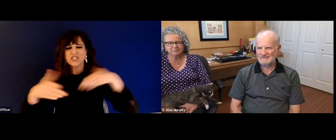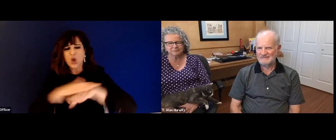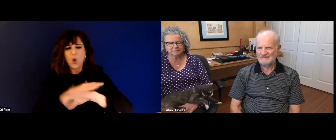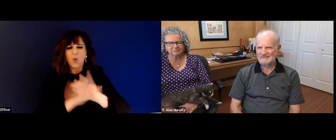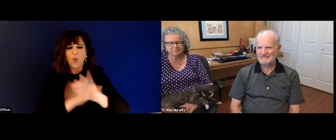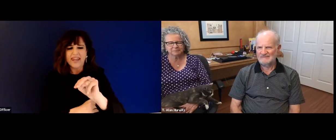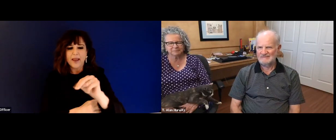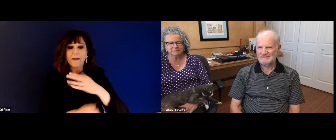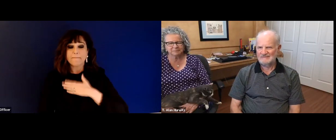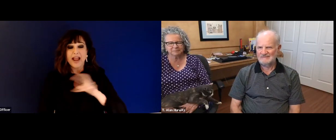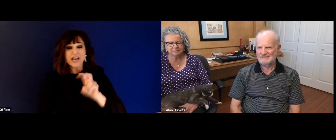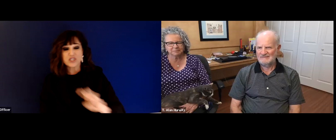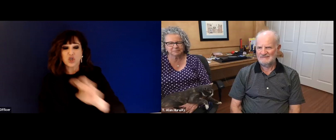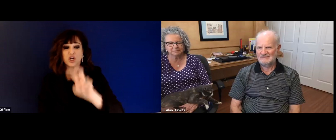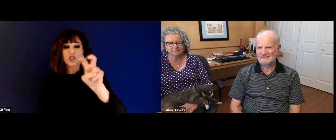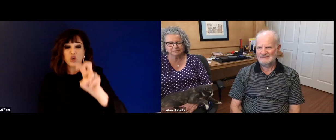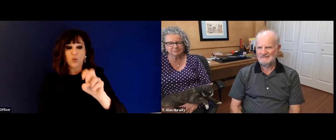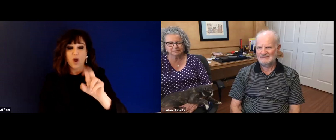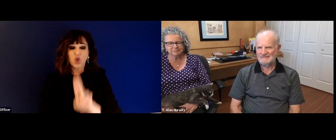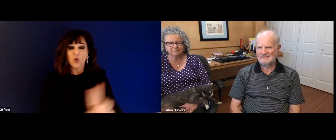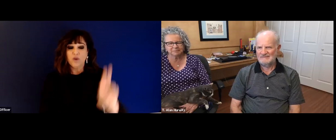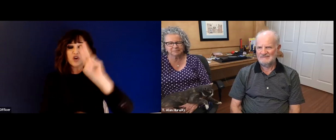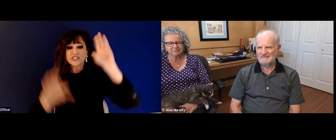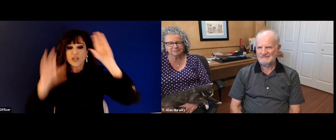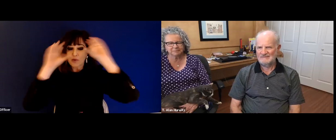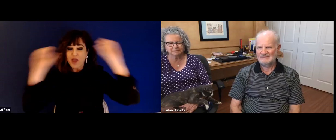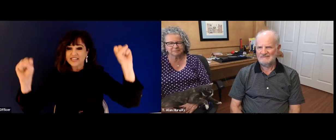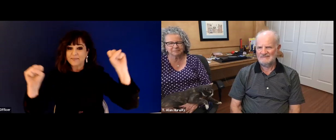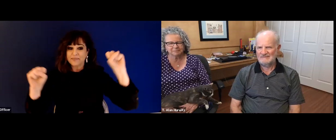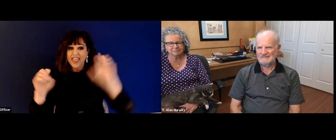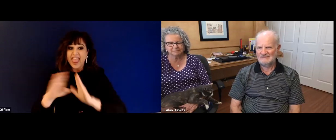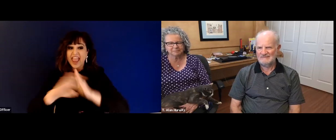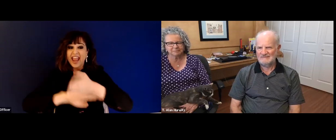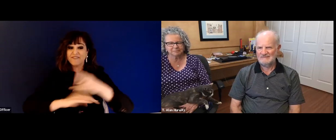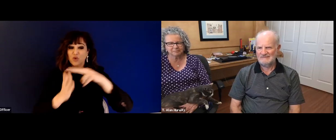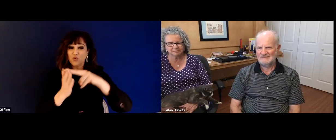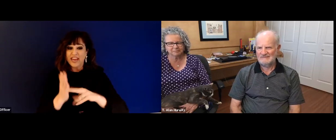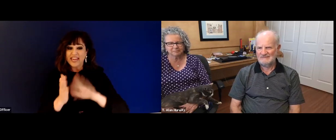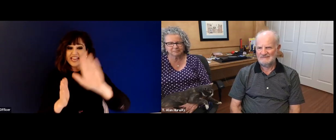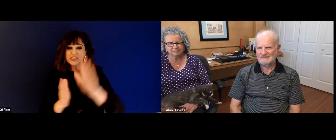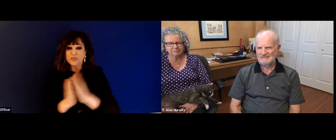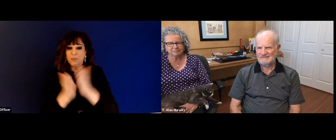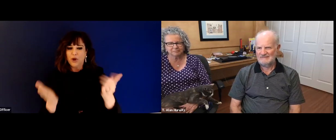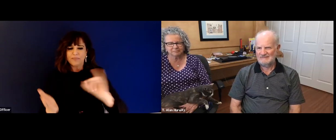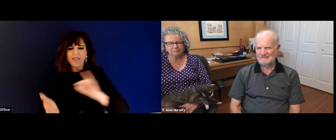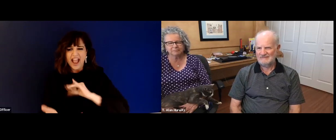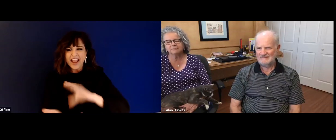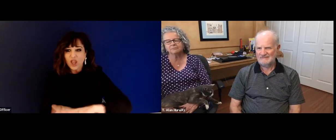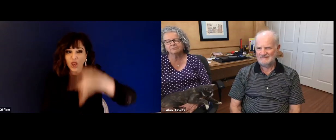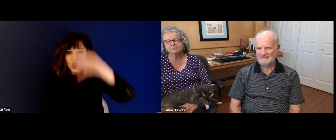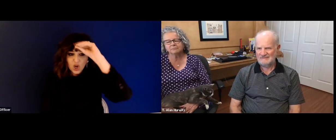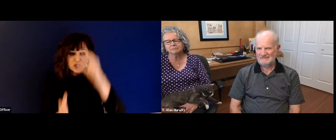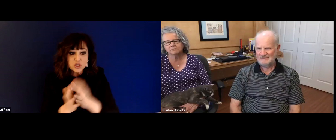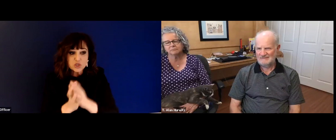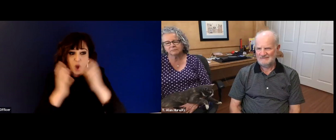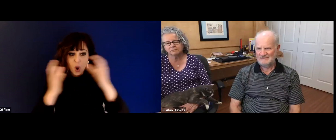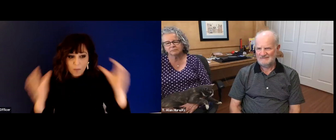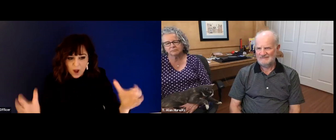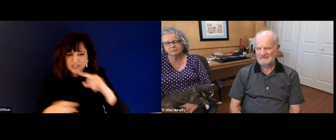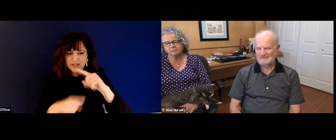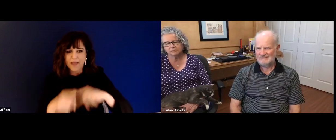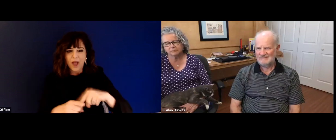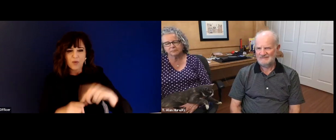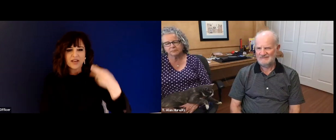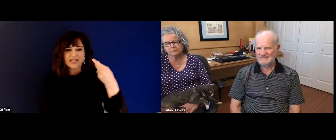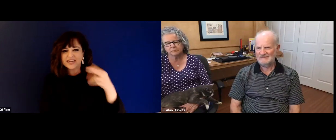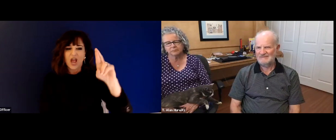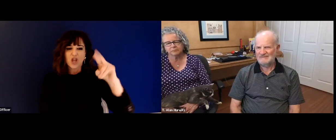called T Alan Hurwitz. Let's go in my journey to the university